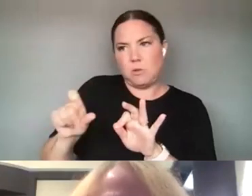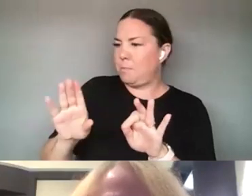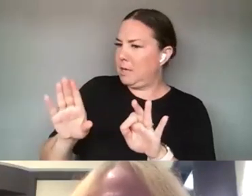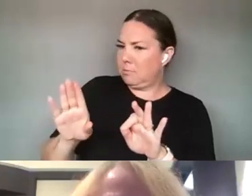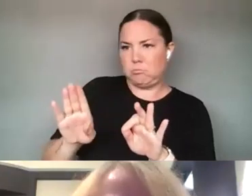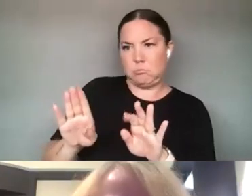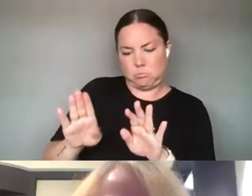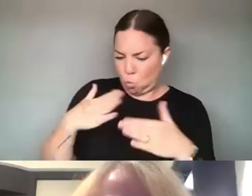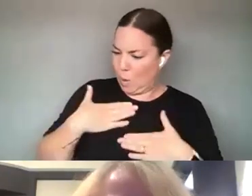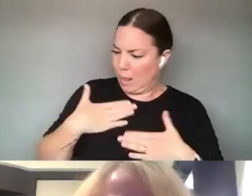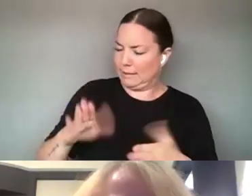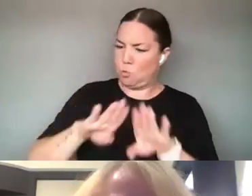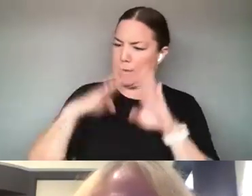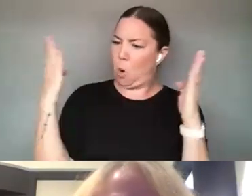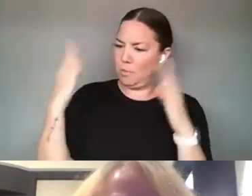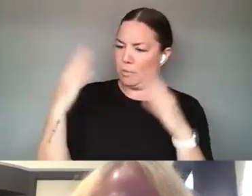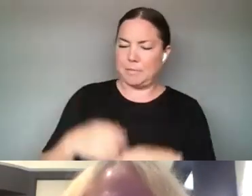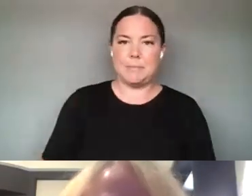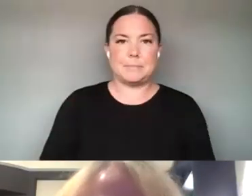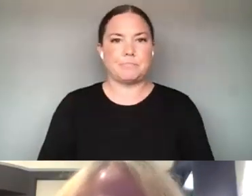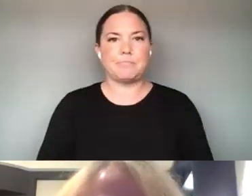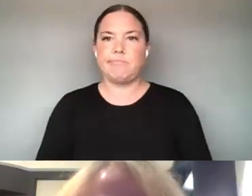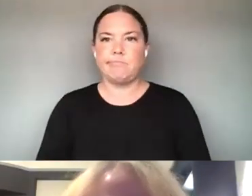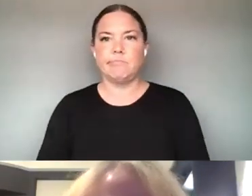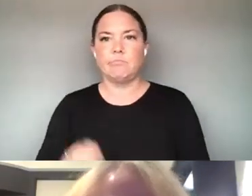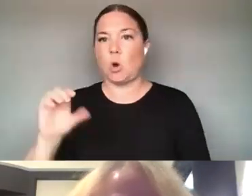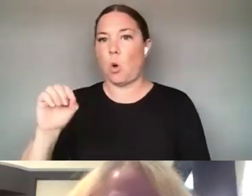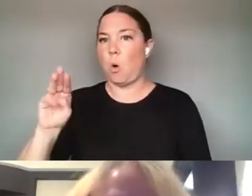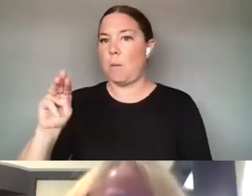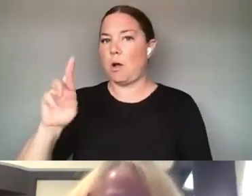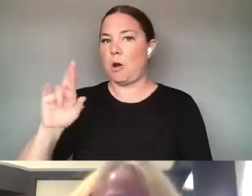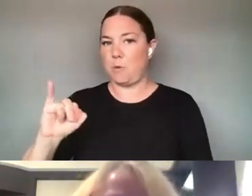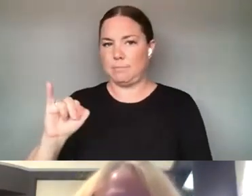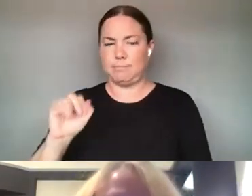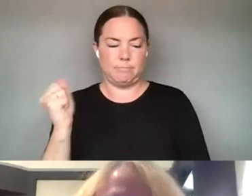SPOT ON RUBY. AND I WOULD JUST SAY, YOU KNOW, ONE OF THE GREAT BITS OF TIMING IS THAT WE'RE IN A